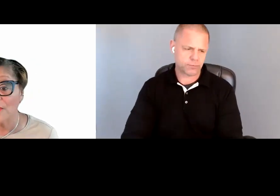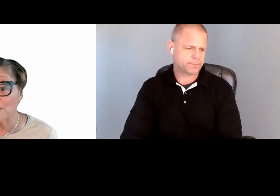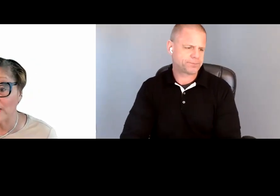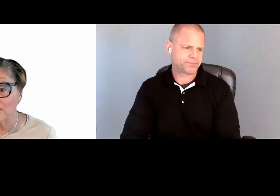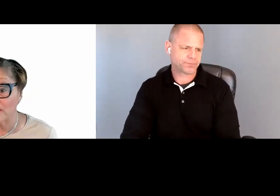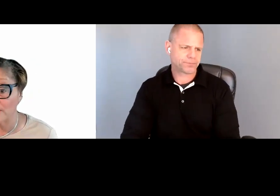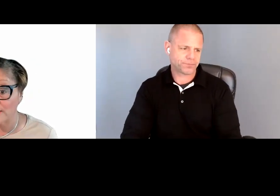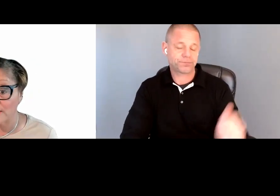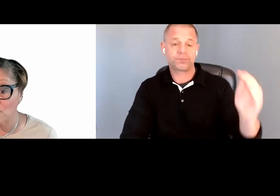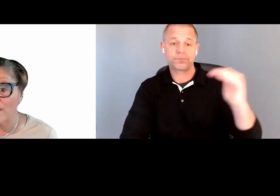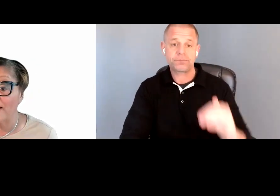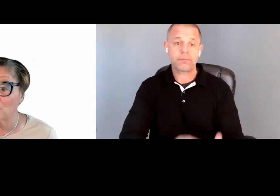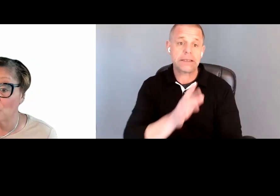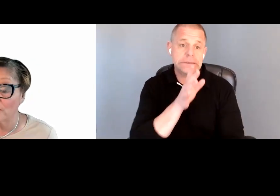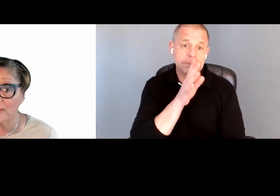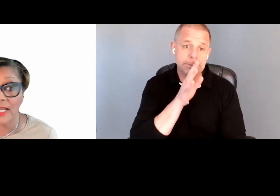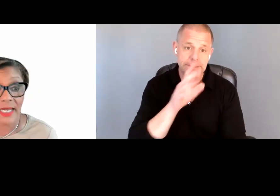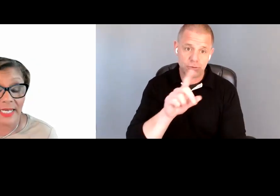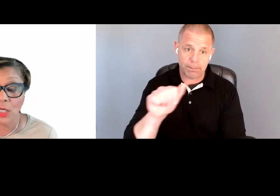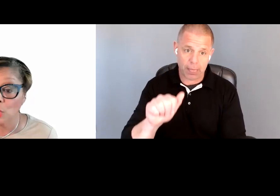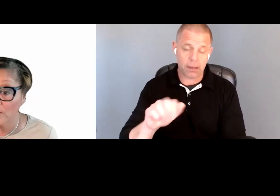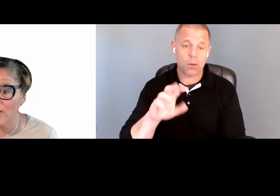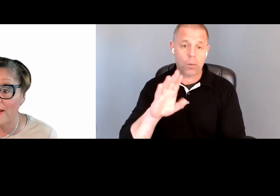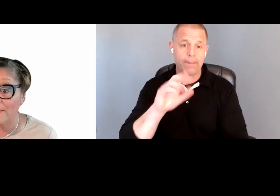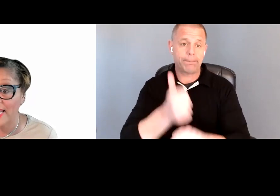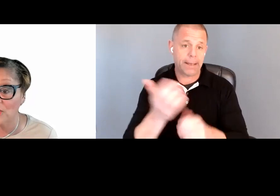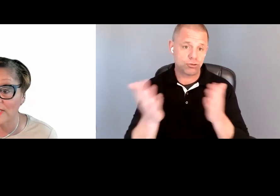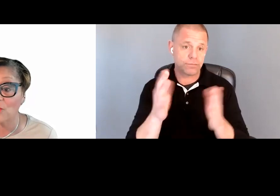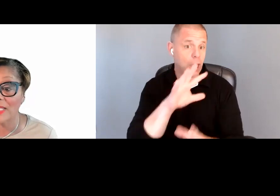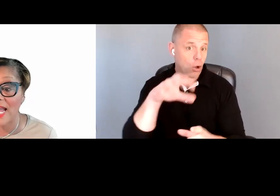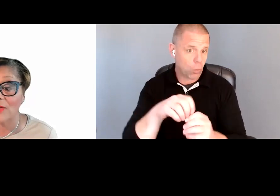For speech disabilities, Web based services, again, including Web applications that rely